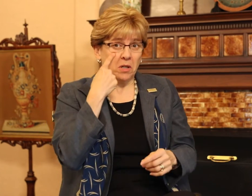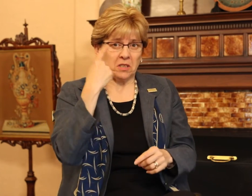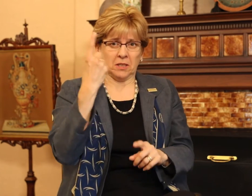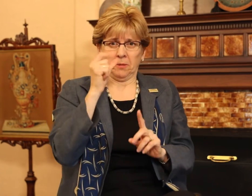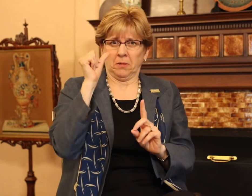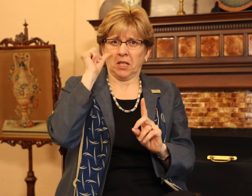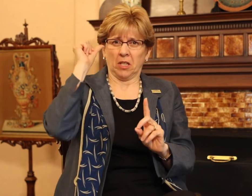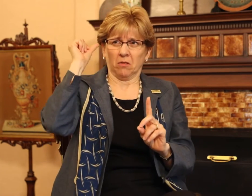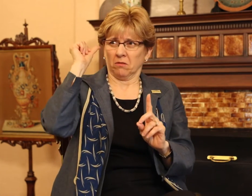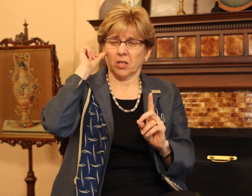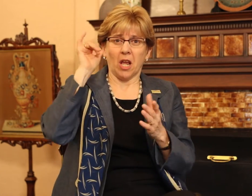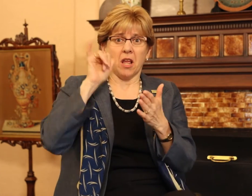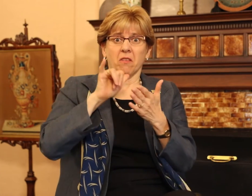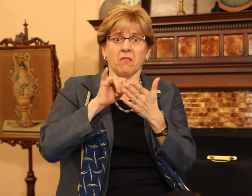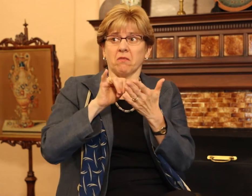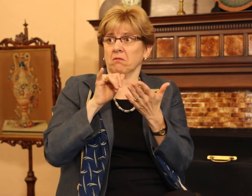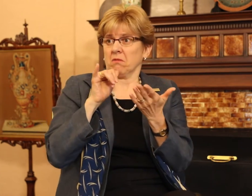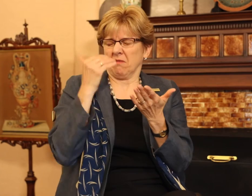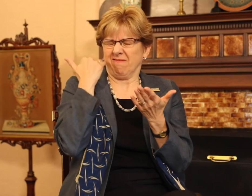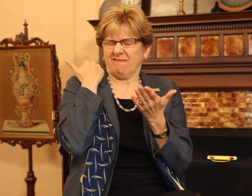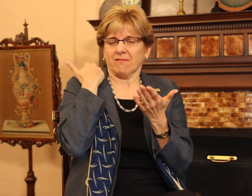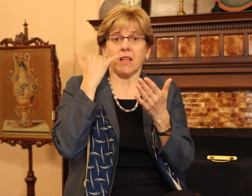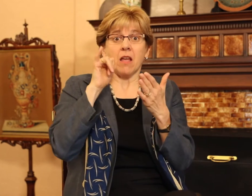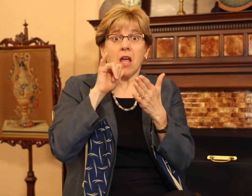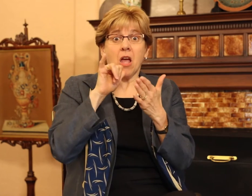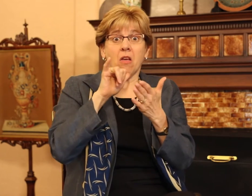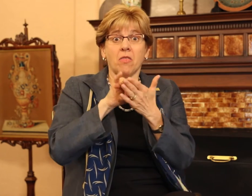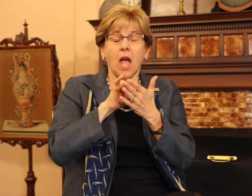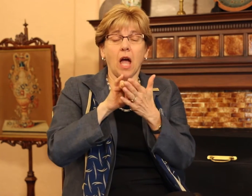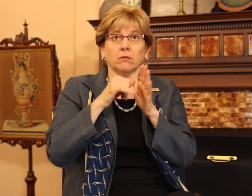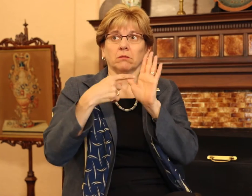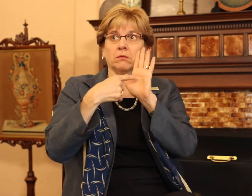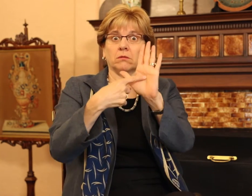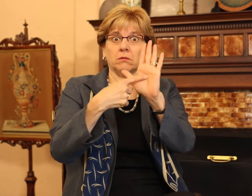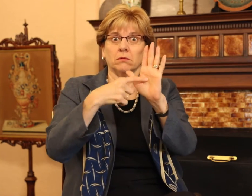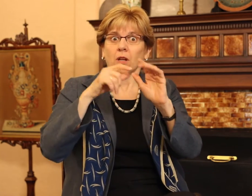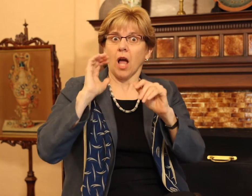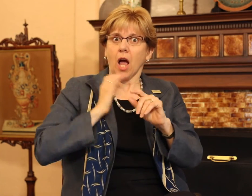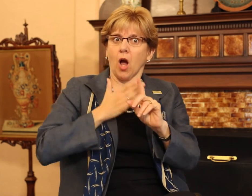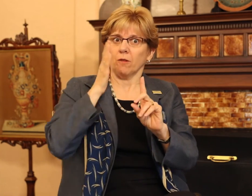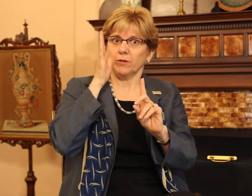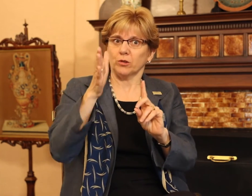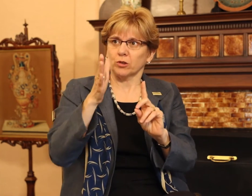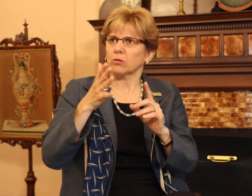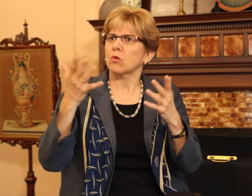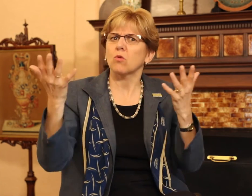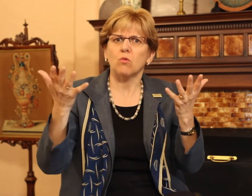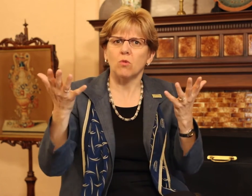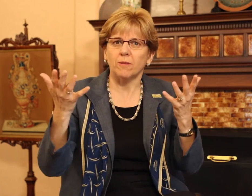I witnessed something recently that depicts our future.